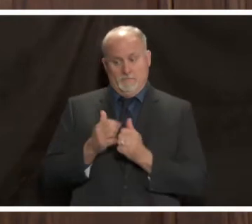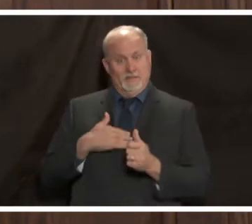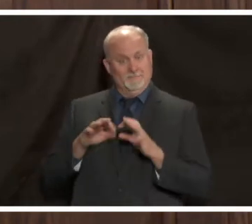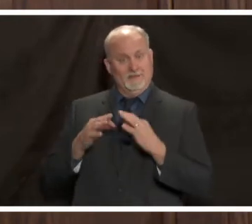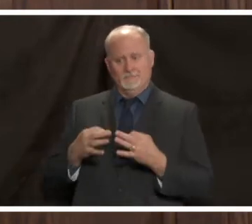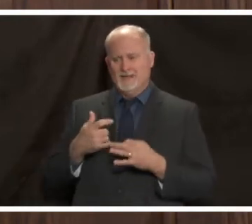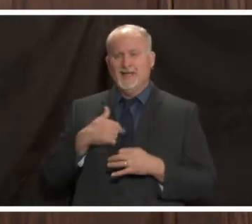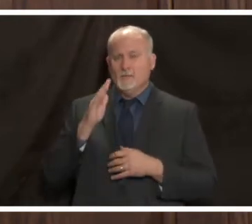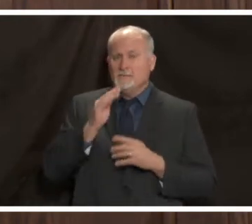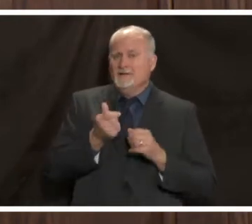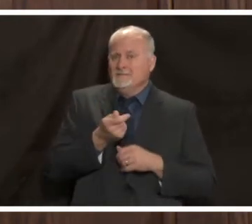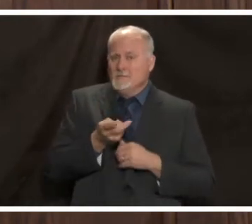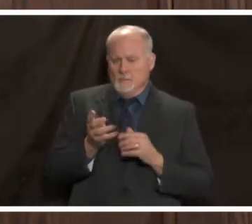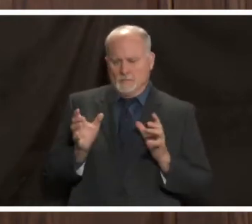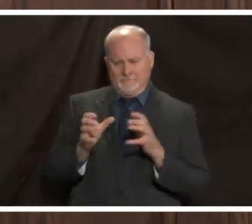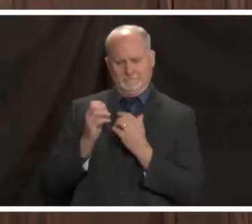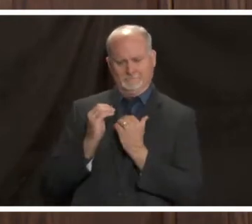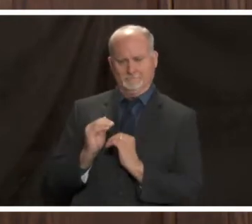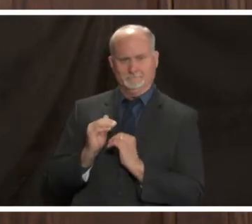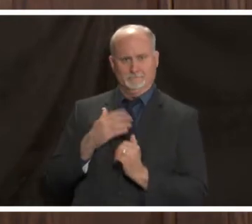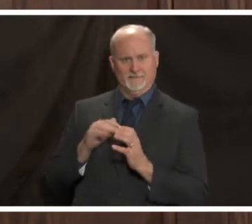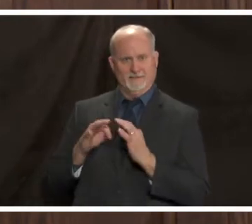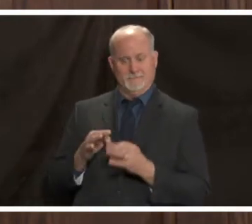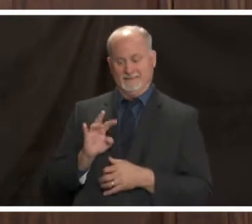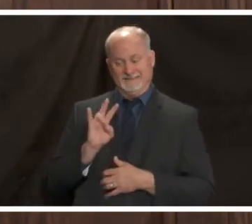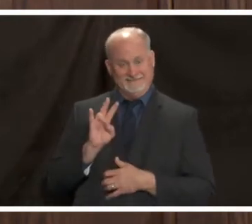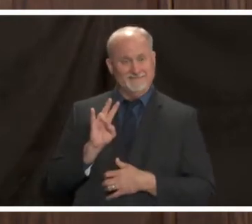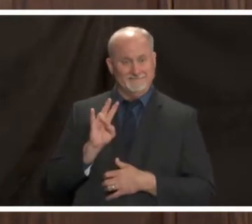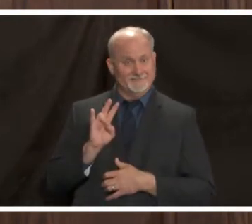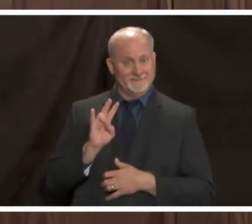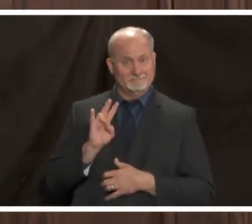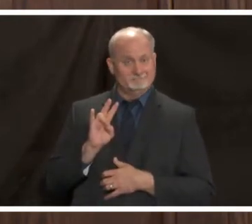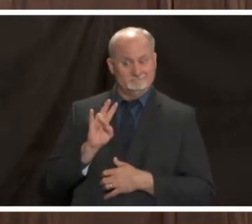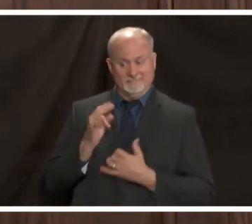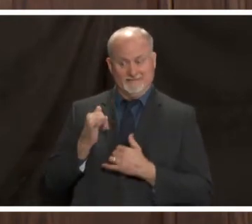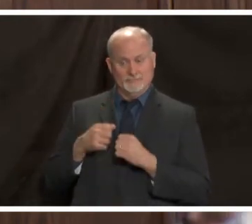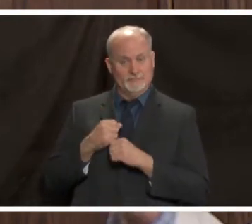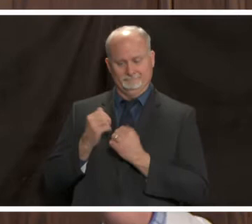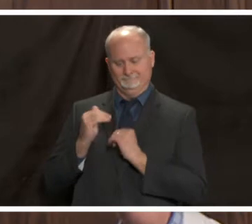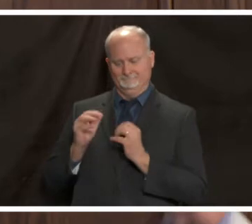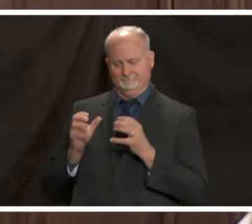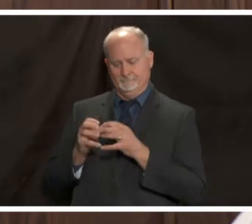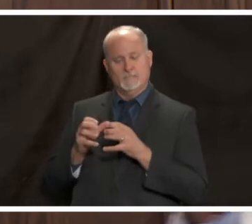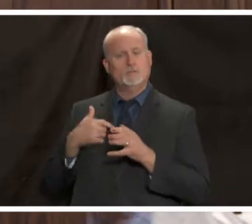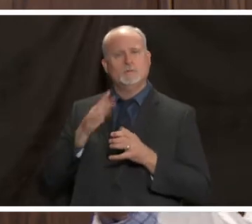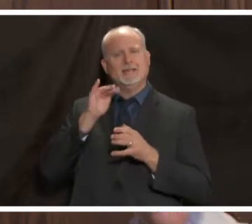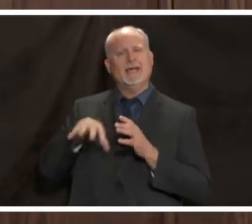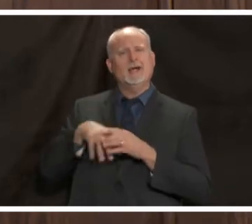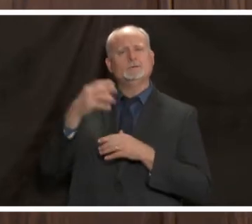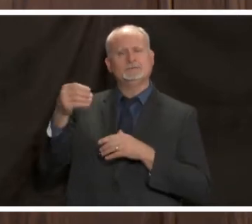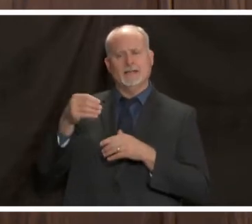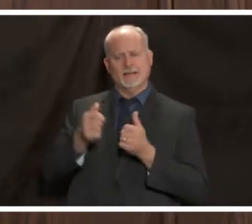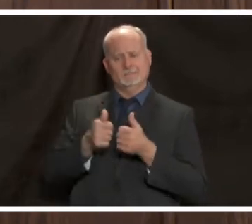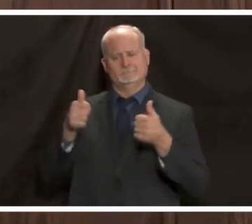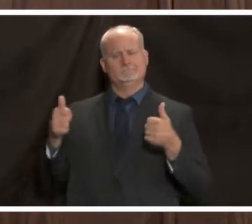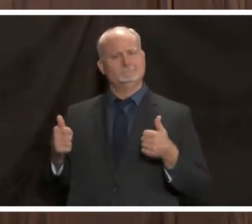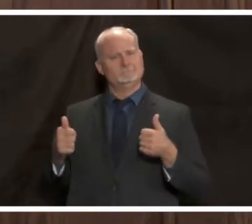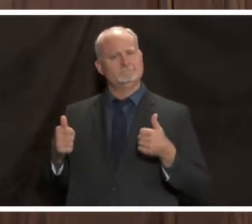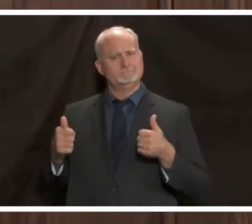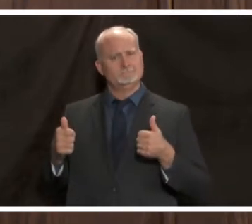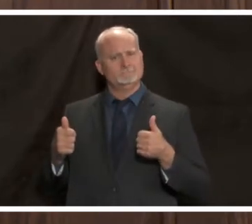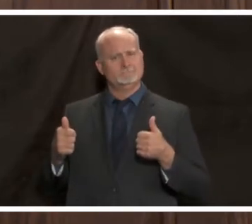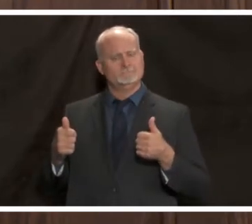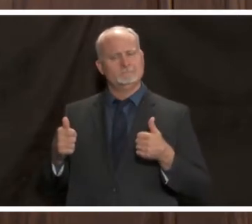with a few of them seven to be precise and we're going to be outside distanced and i i've gotten